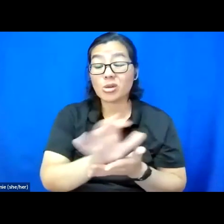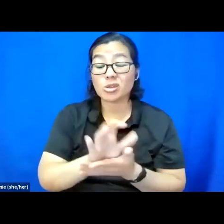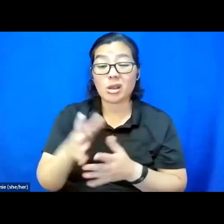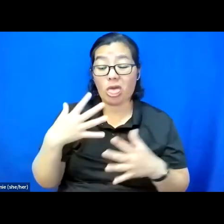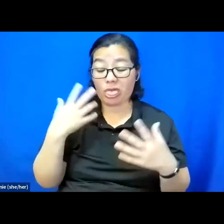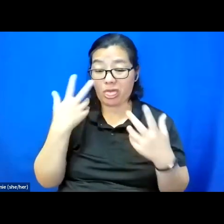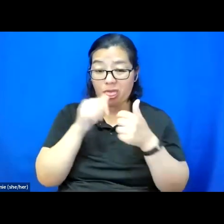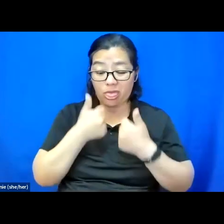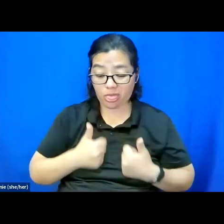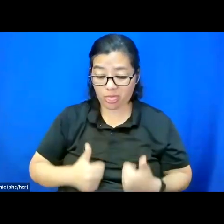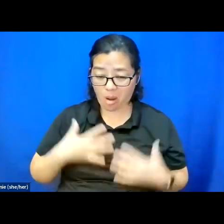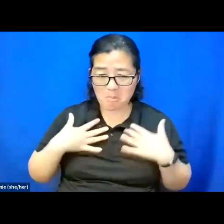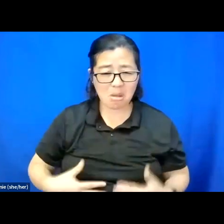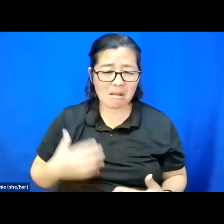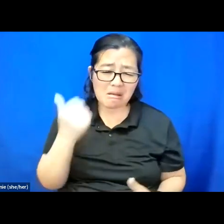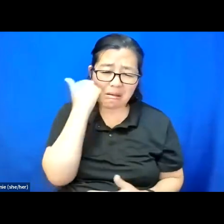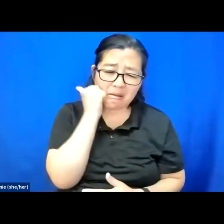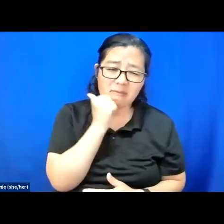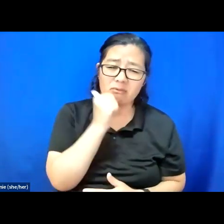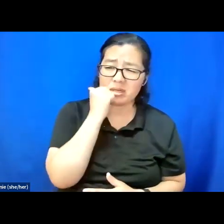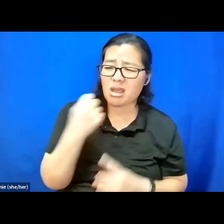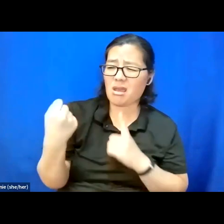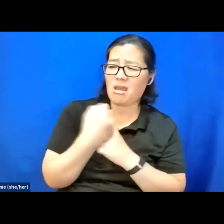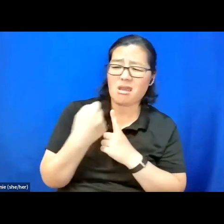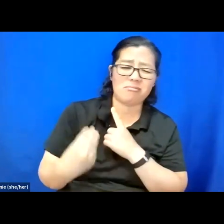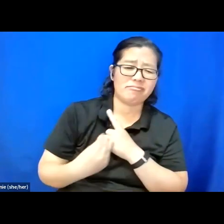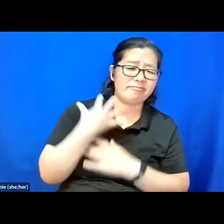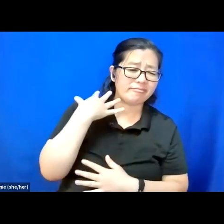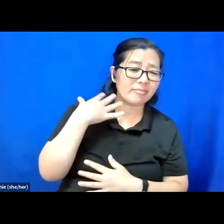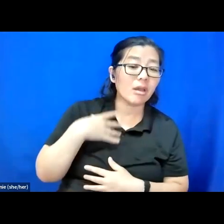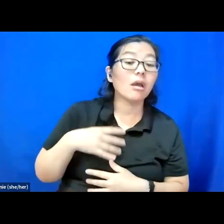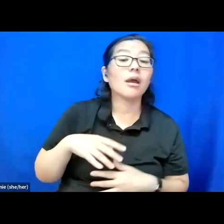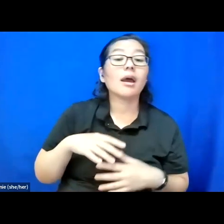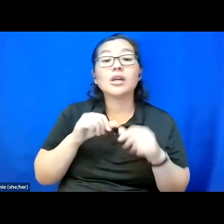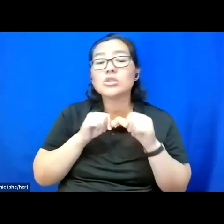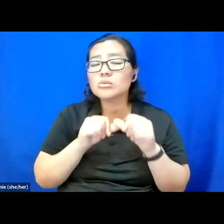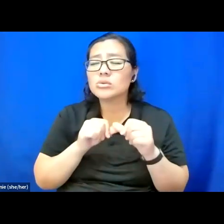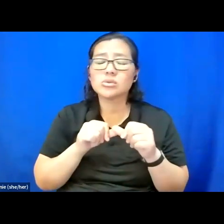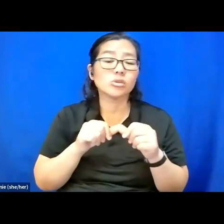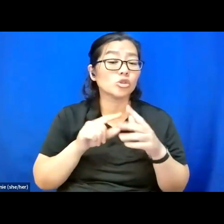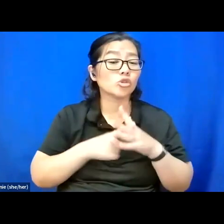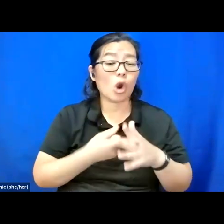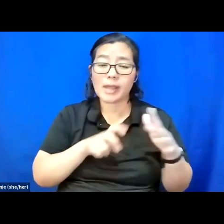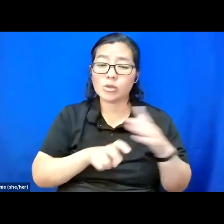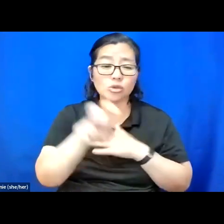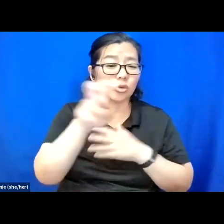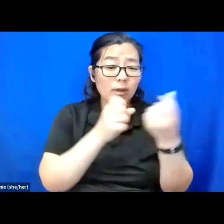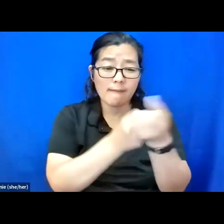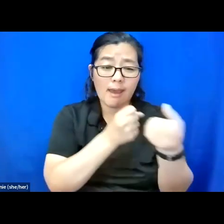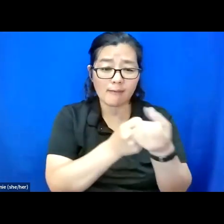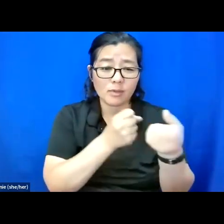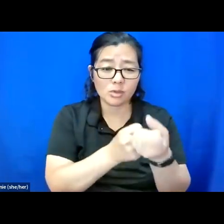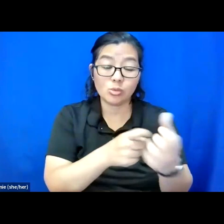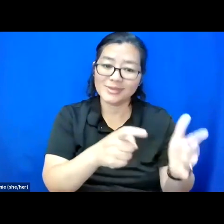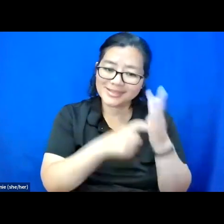And it's important that as you go down this road of advocacy, that you take time to reflect